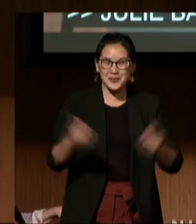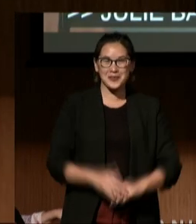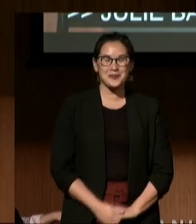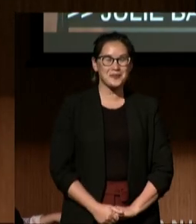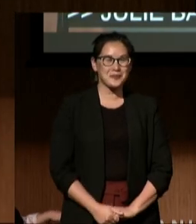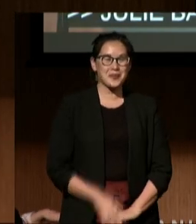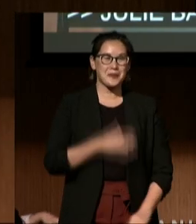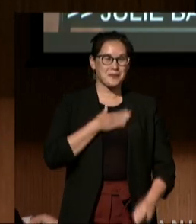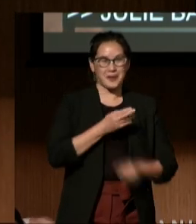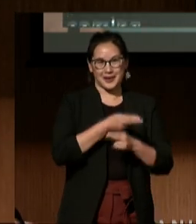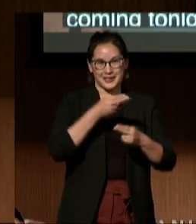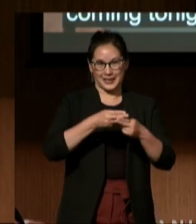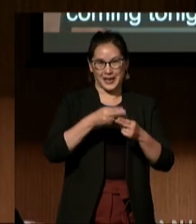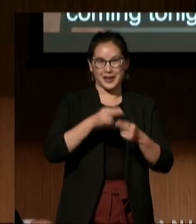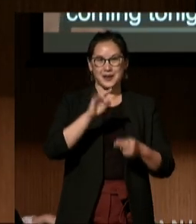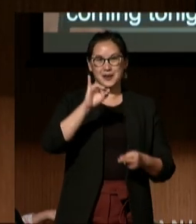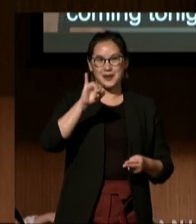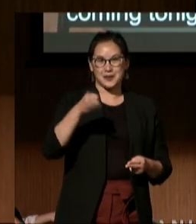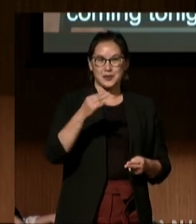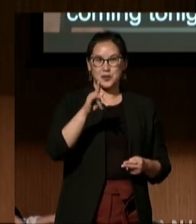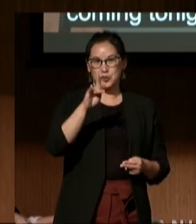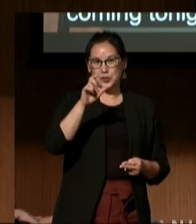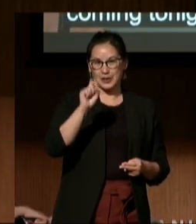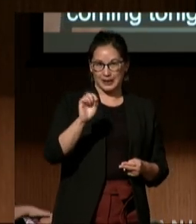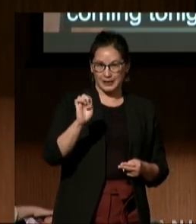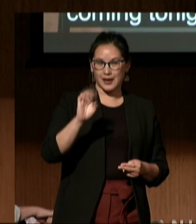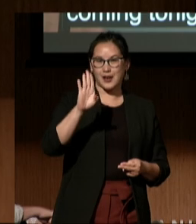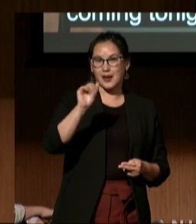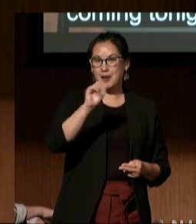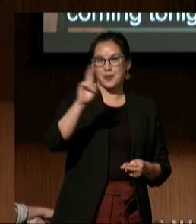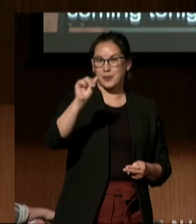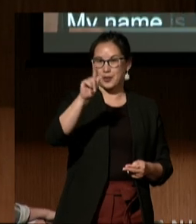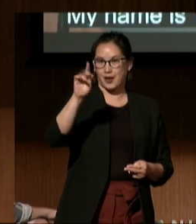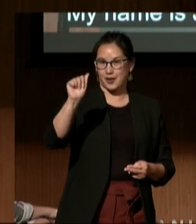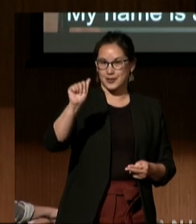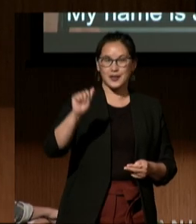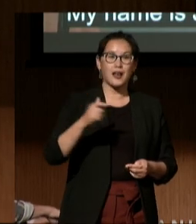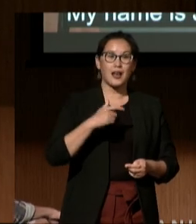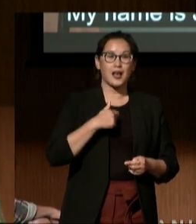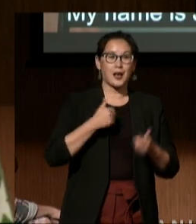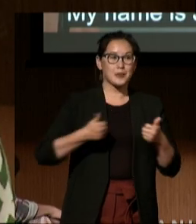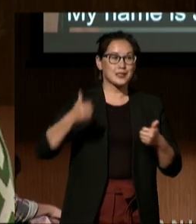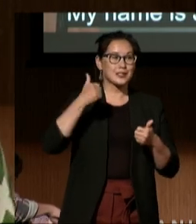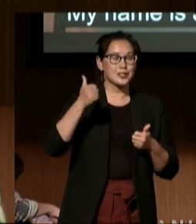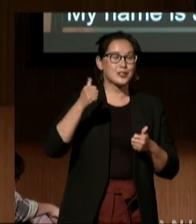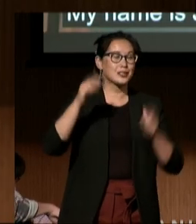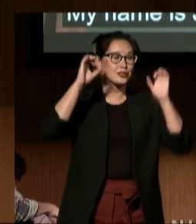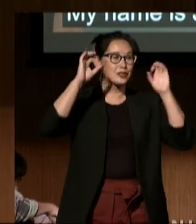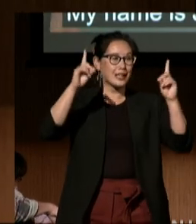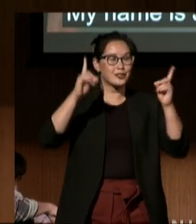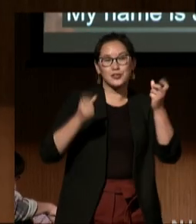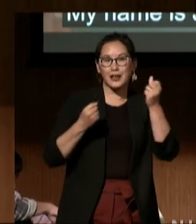My name is Juliet Barraza, and I am a Senior Education Advocate at DREDF.